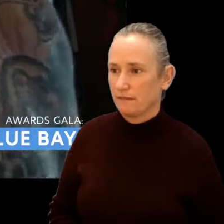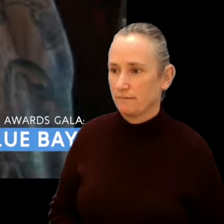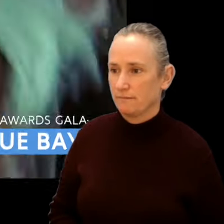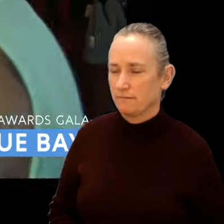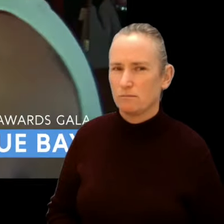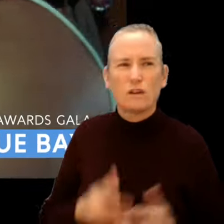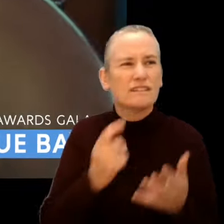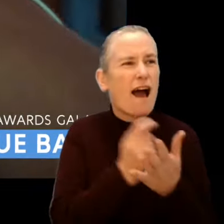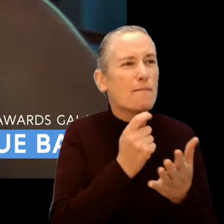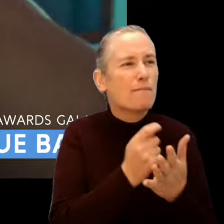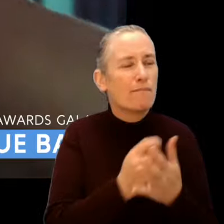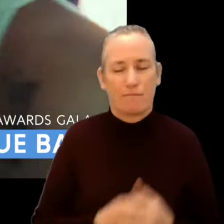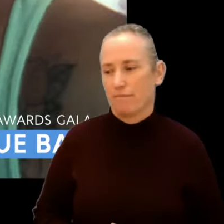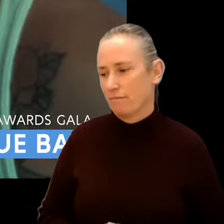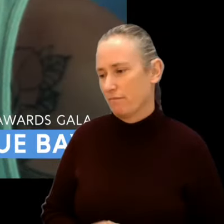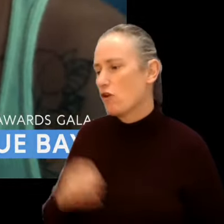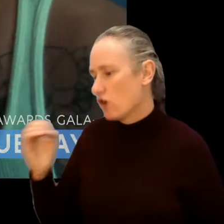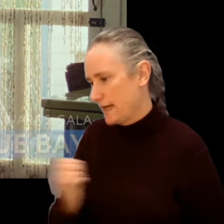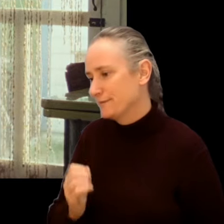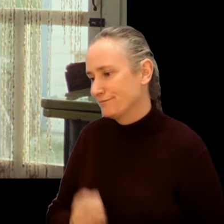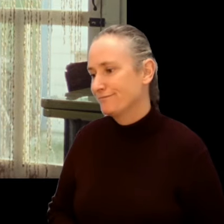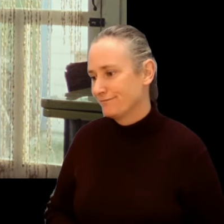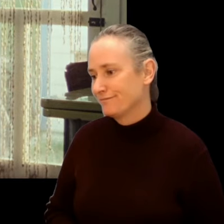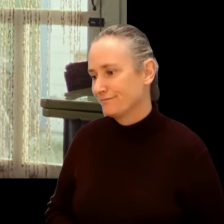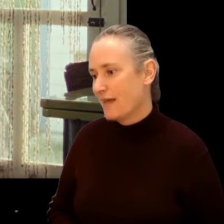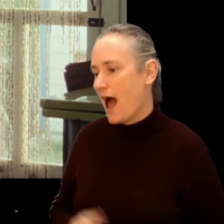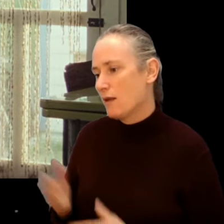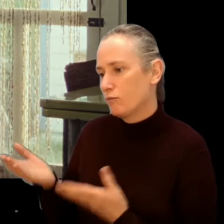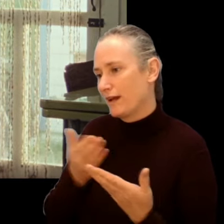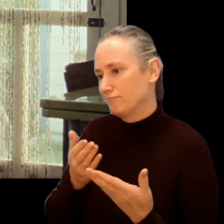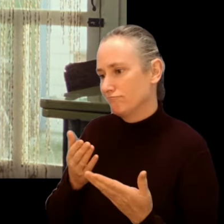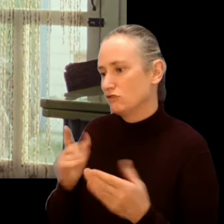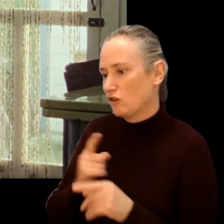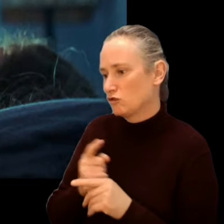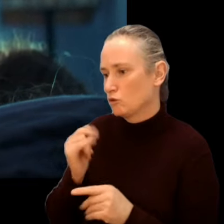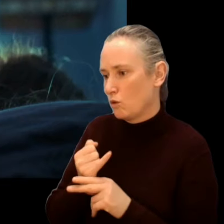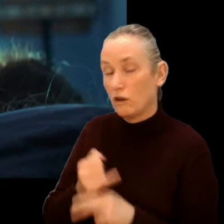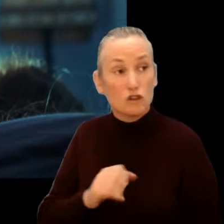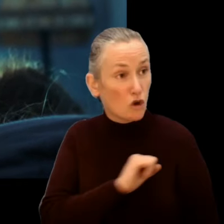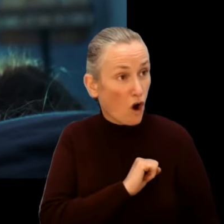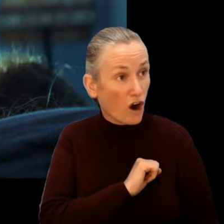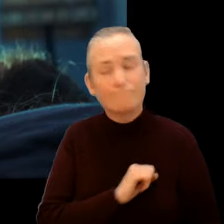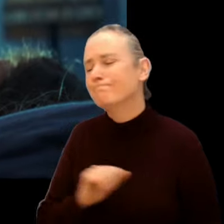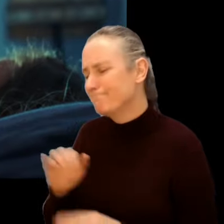What time is it? It's early. I got Jessie fed, I'll get her to school. Are you sure? Yeah, I'm sure.